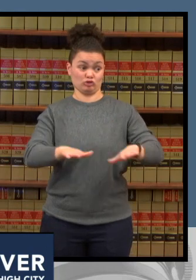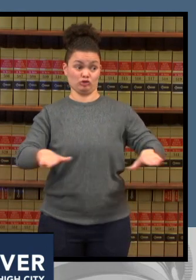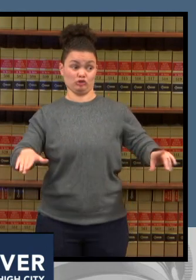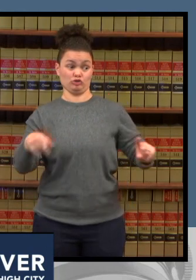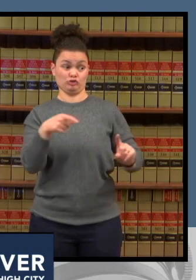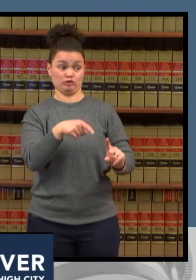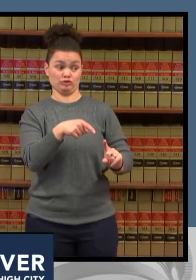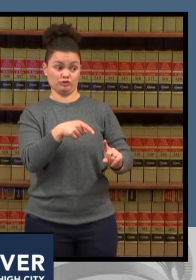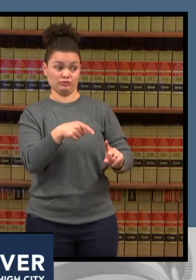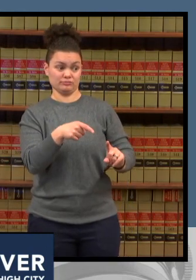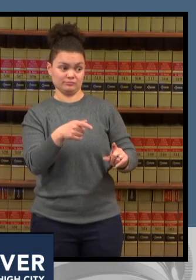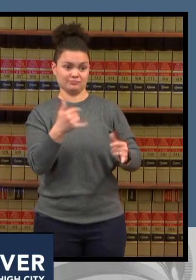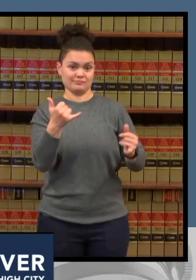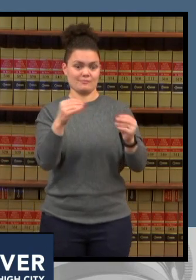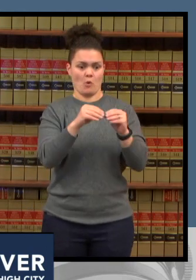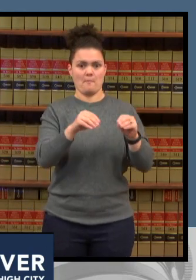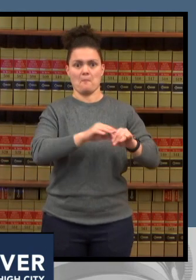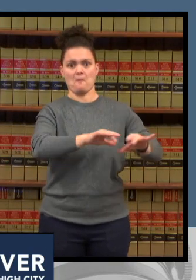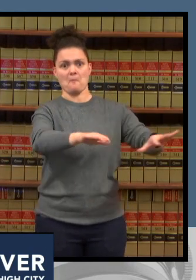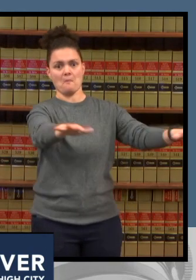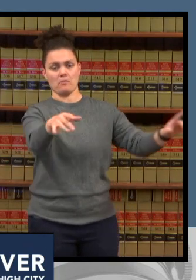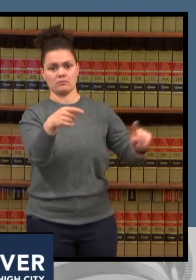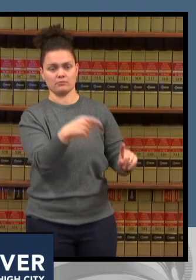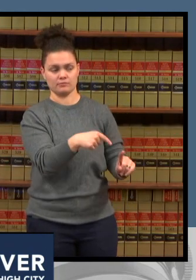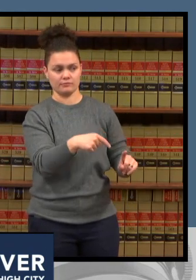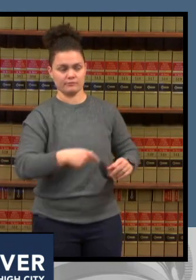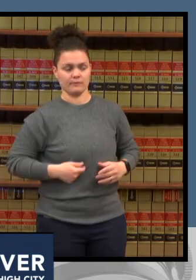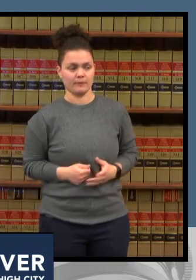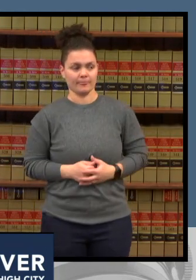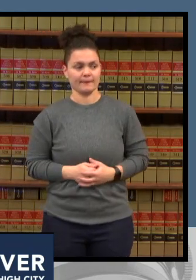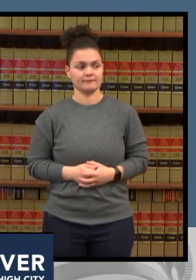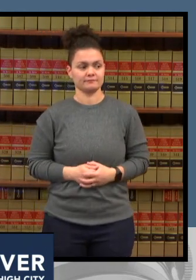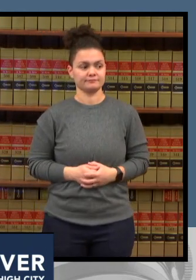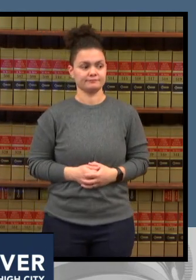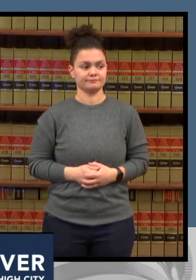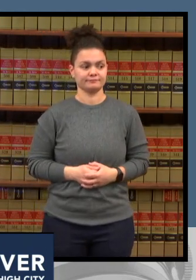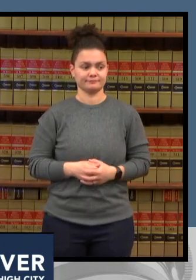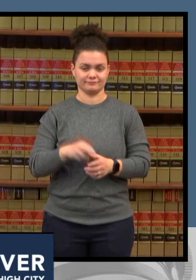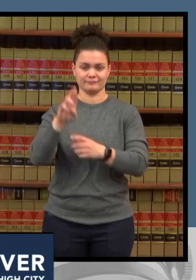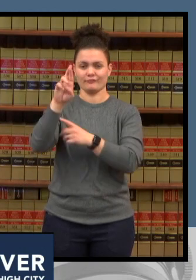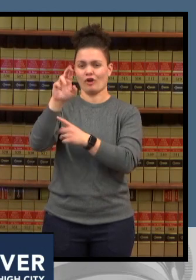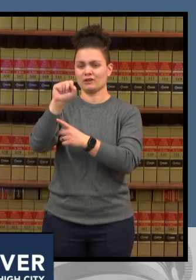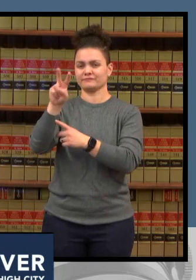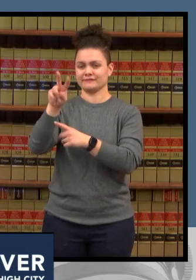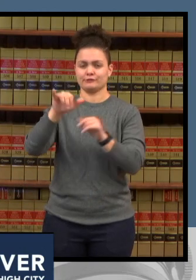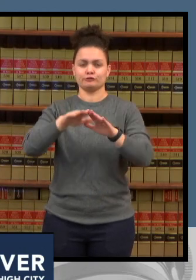respiratory syncytial virus or rsv is the main driver of respiratory hospitalization in children